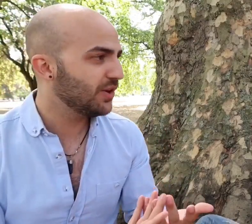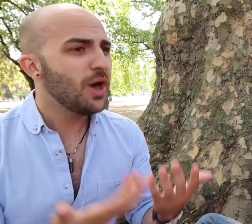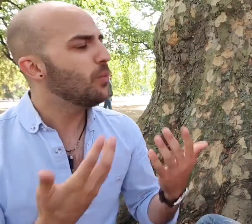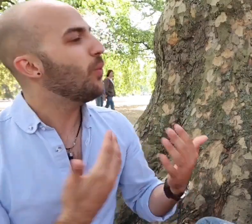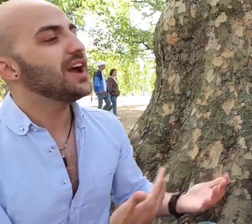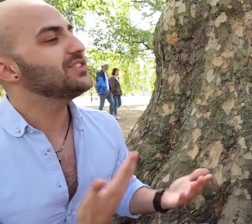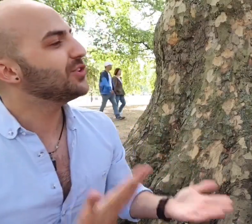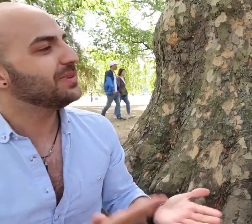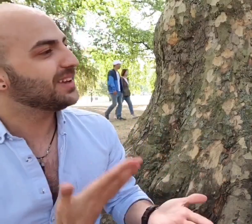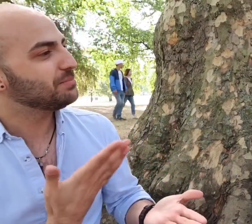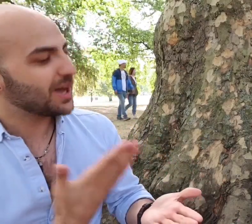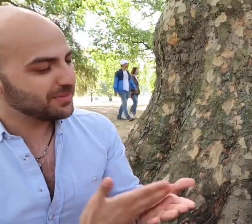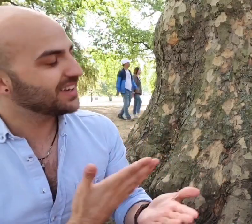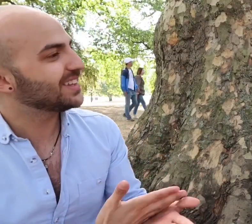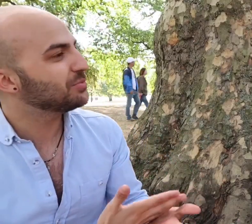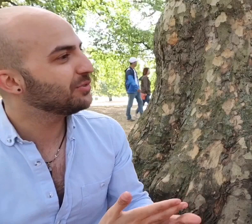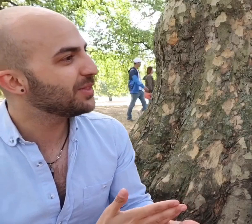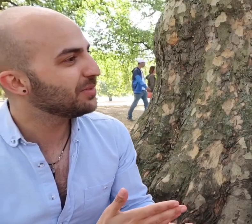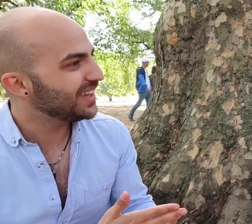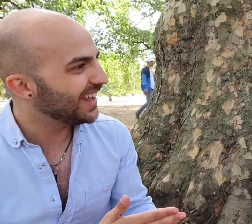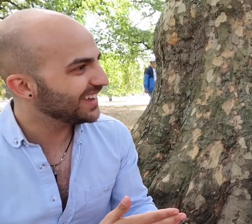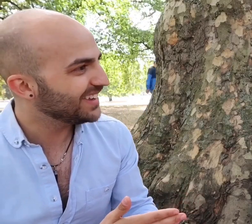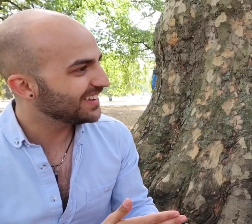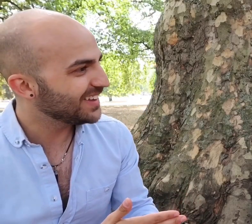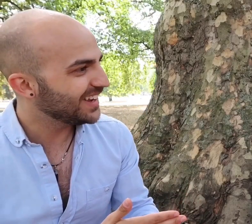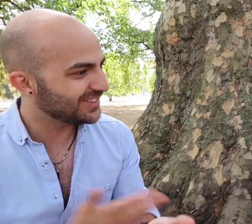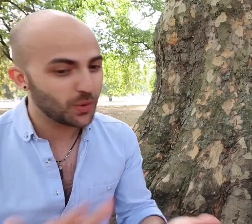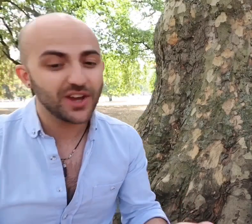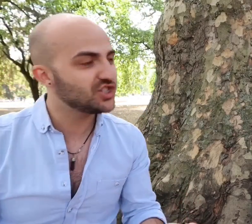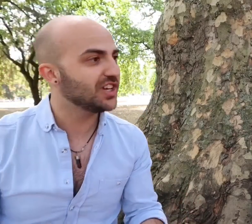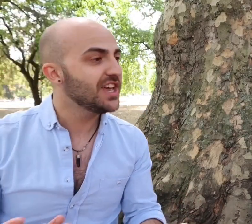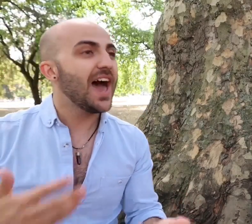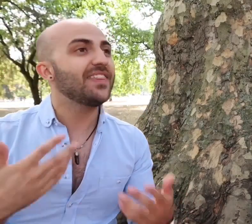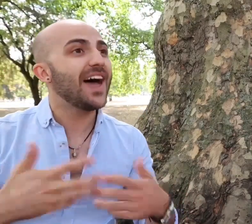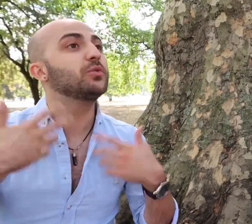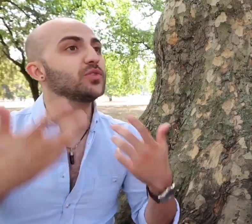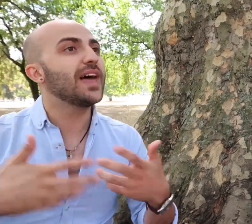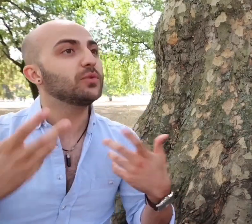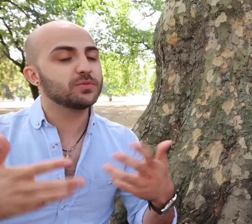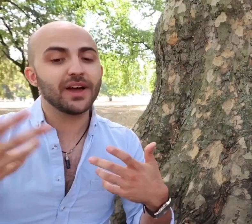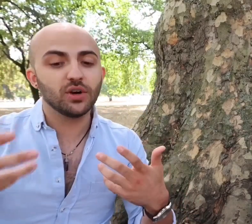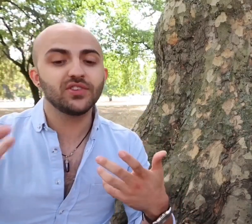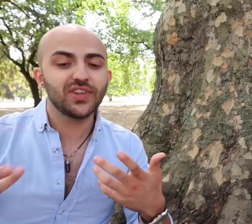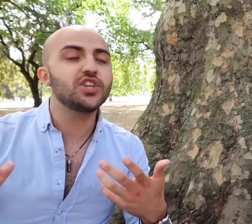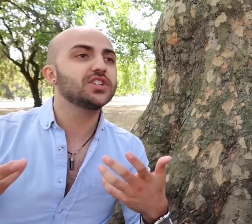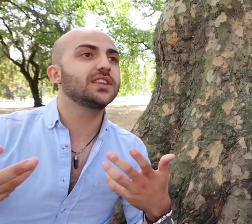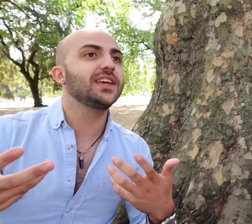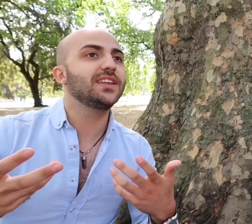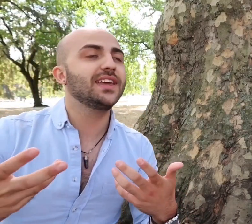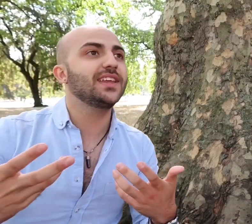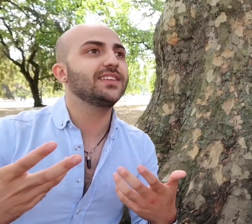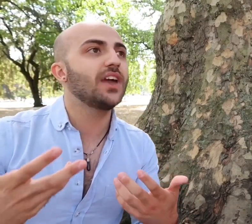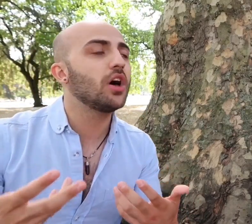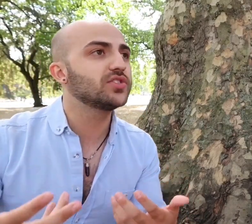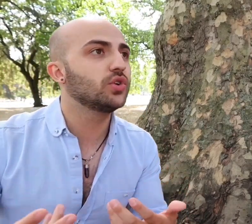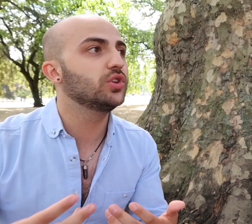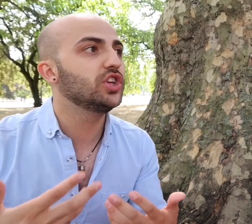you". Why is it not becoming accessible at the beginning is the question and that was my conversation and in in the article